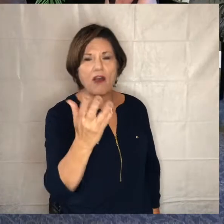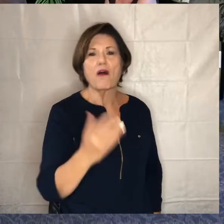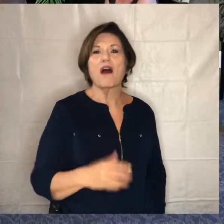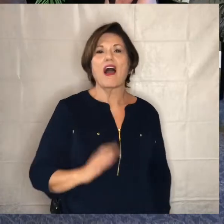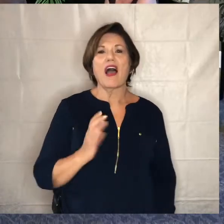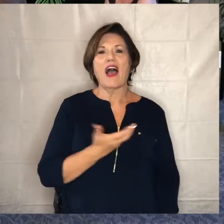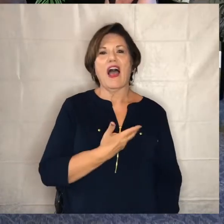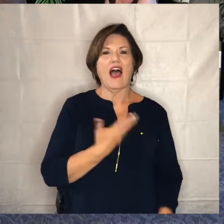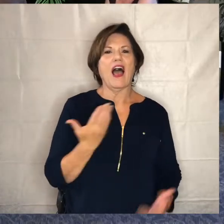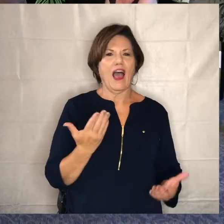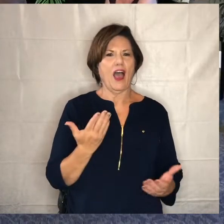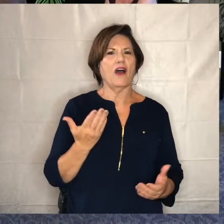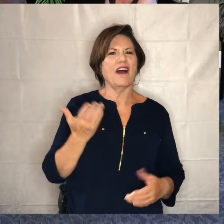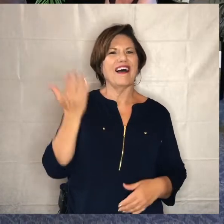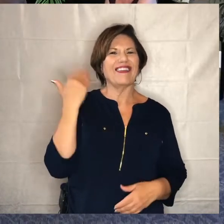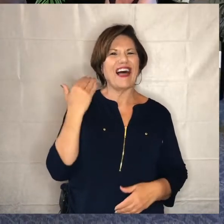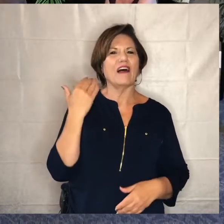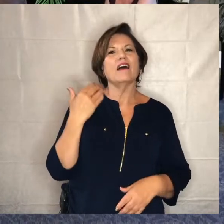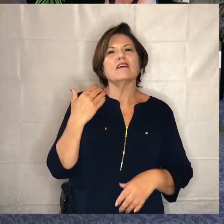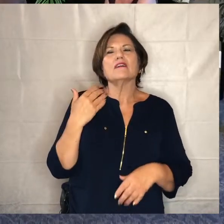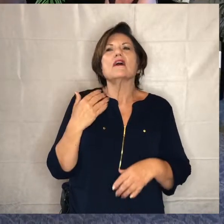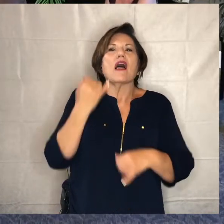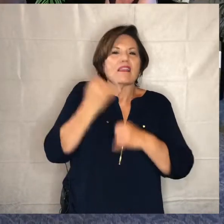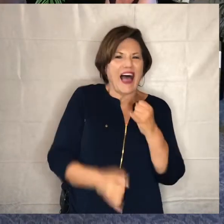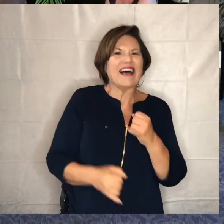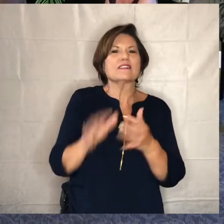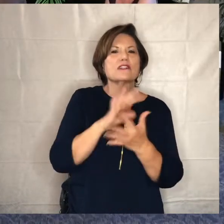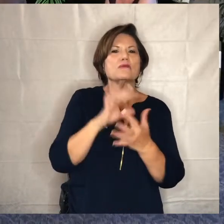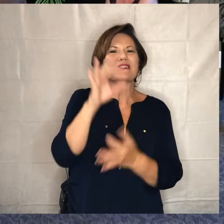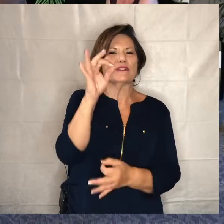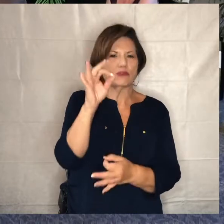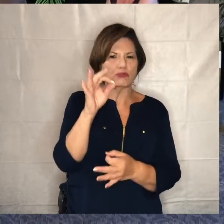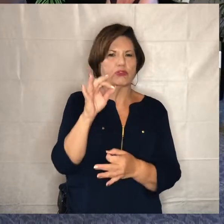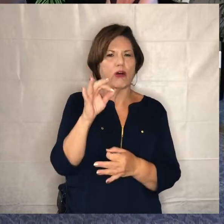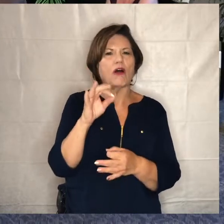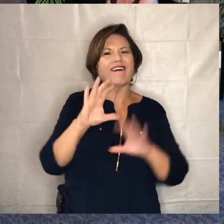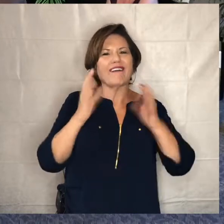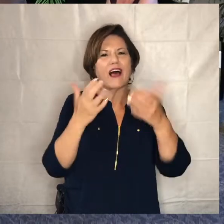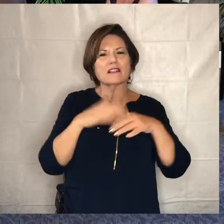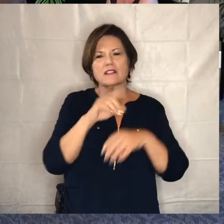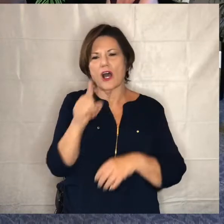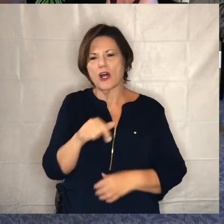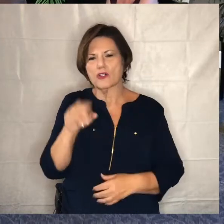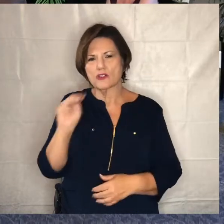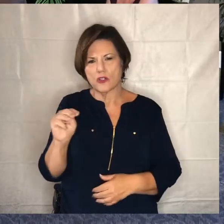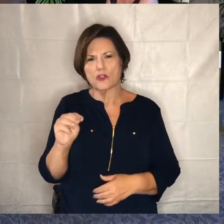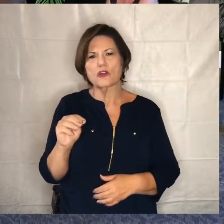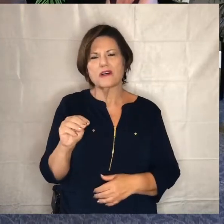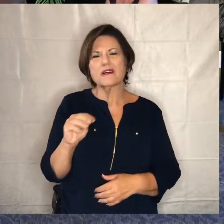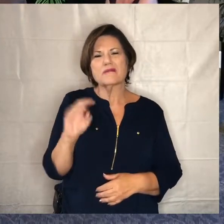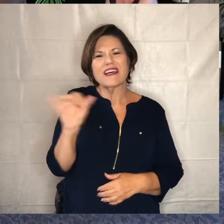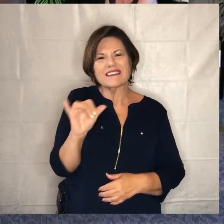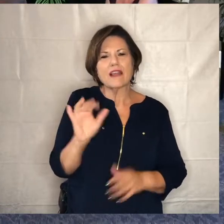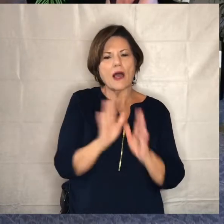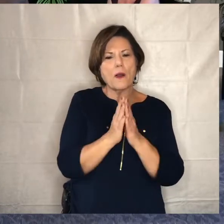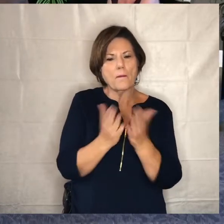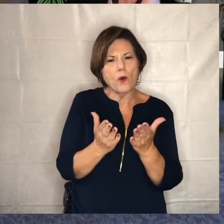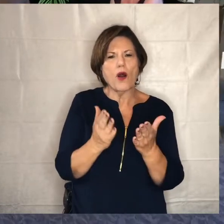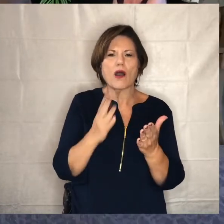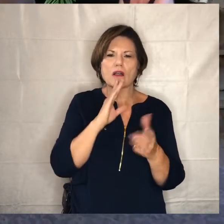spiritual formation class on zoom this thursday 7 30 pray like a gourmet is the book that we've been going through